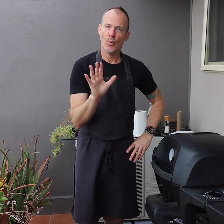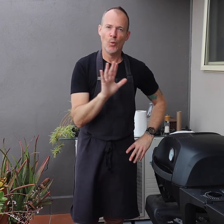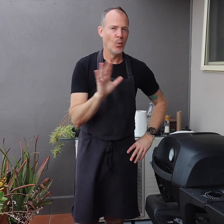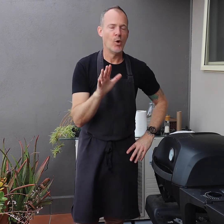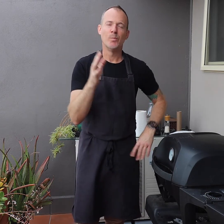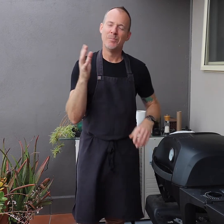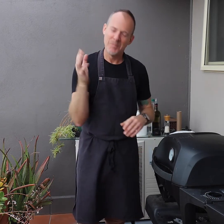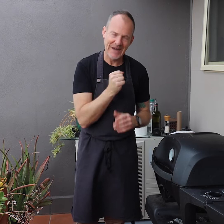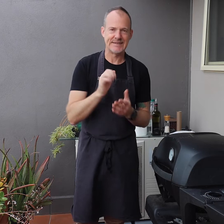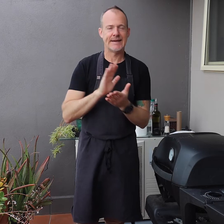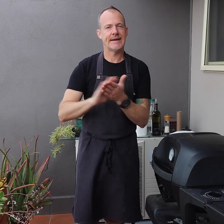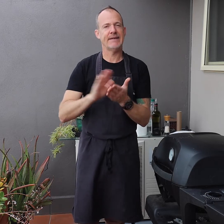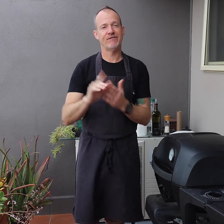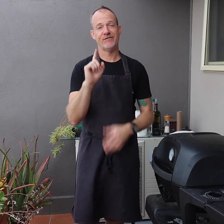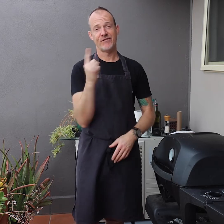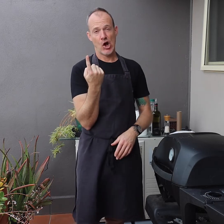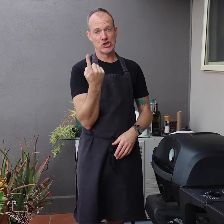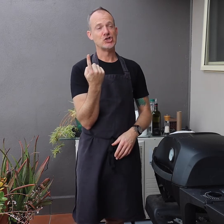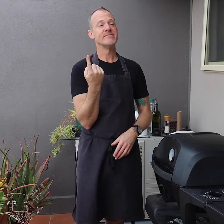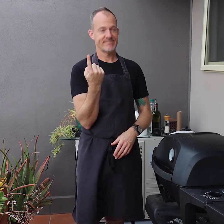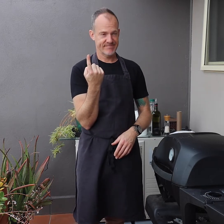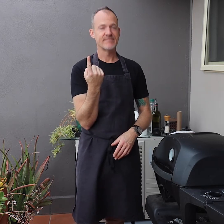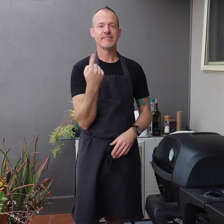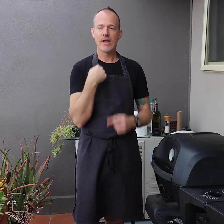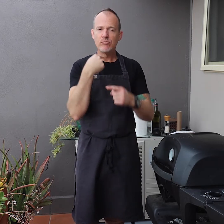Always clean it first.